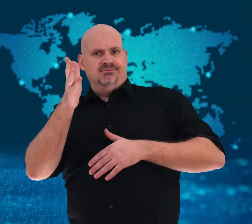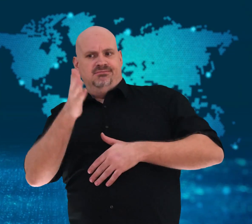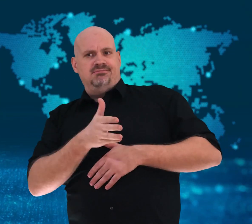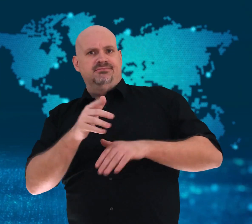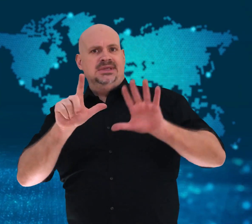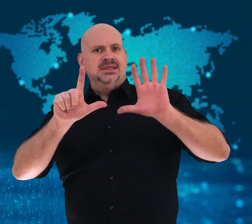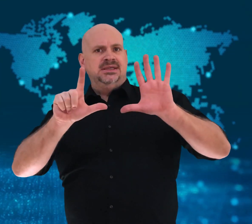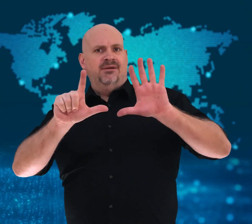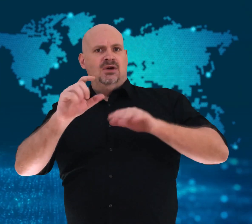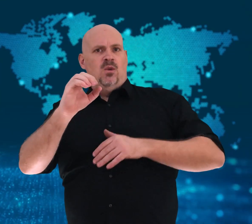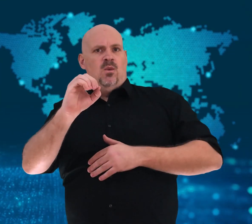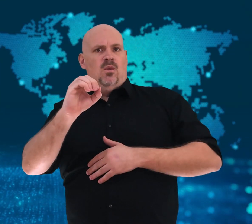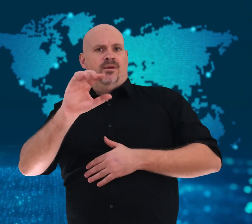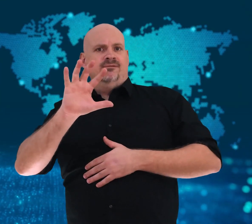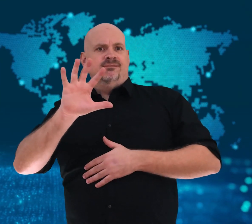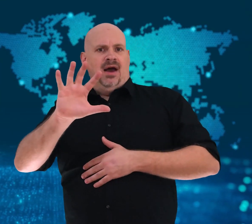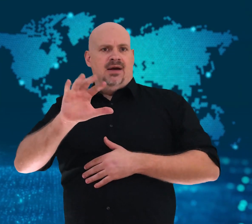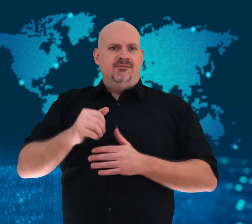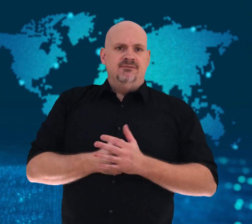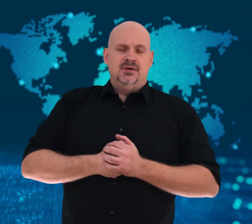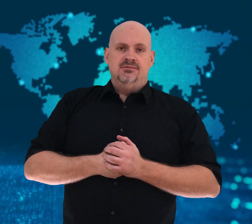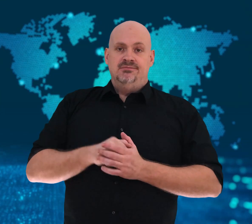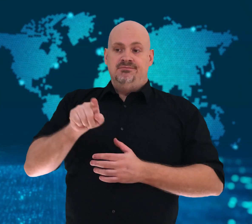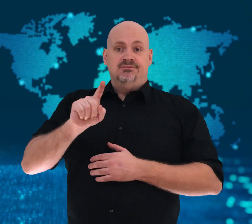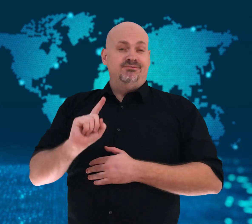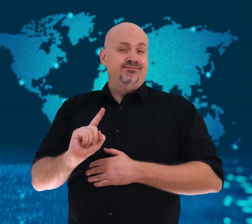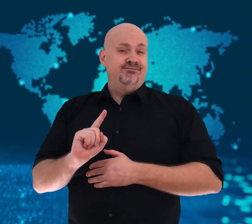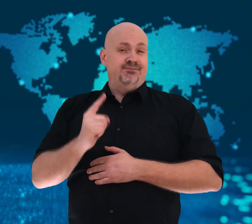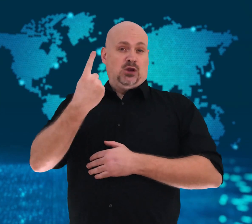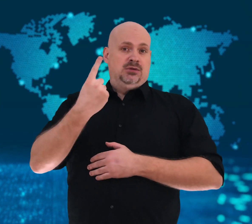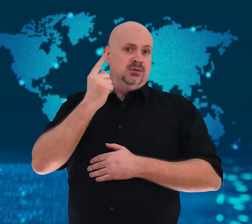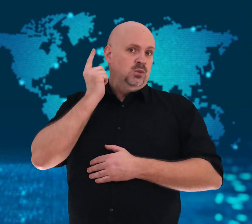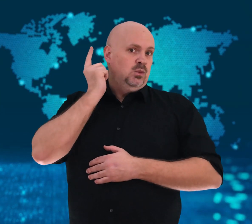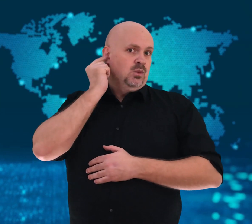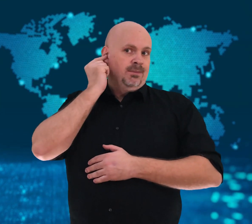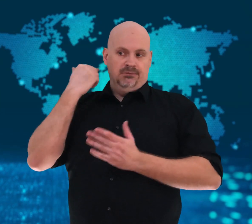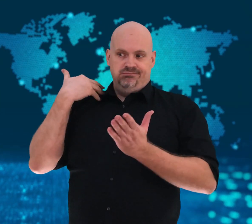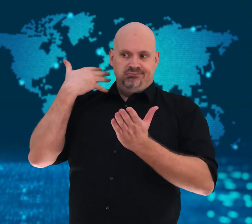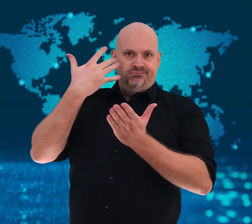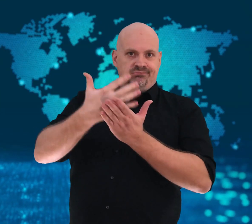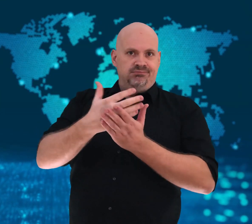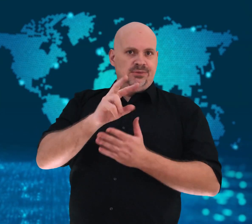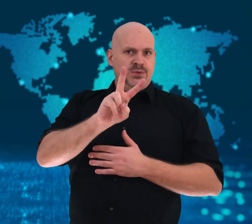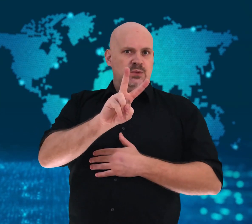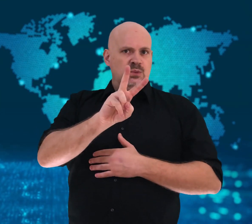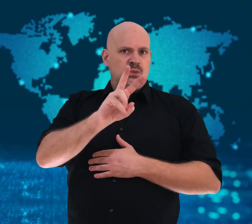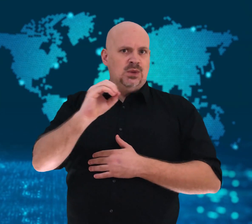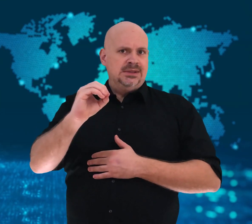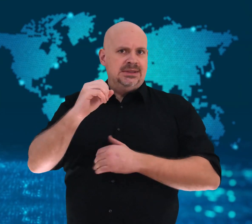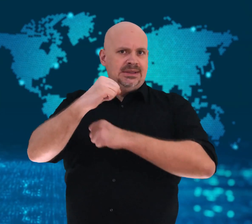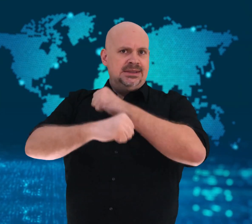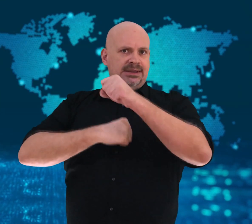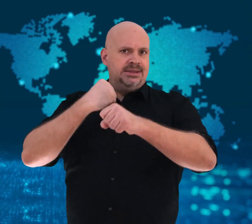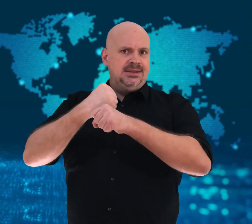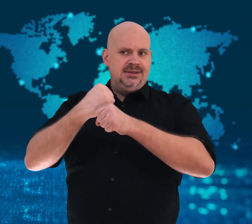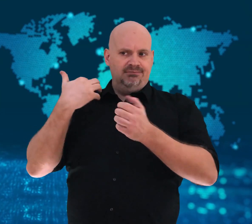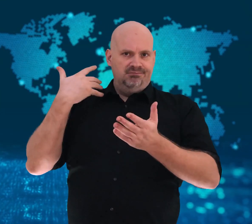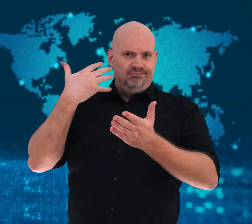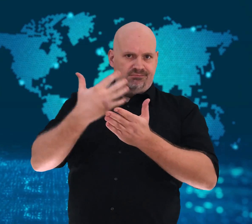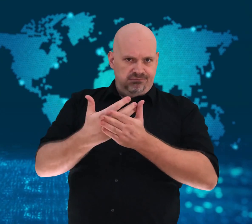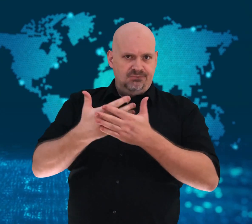She is the first woman to hold the presidency in two decades,